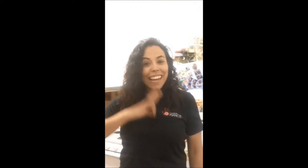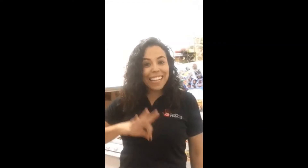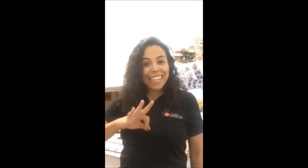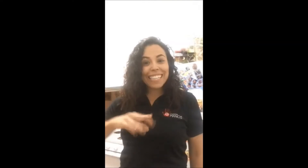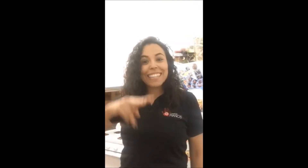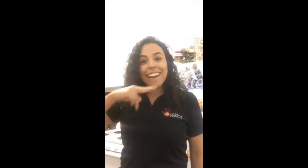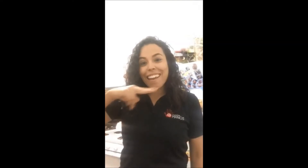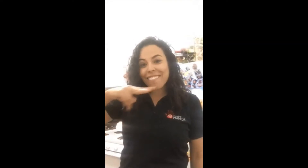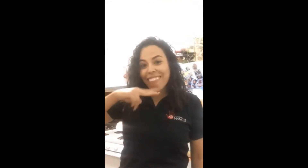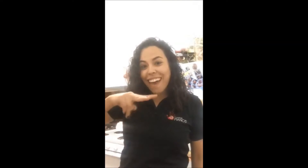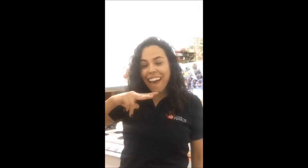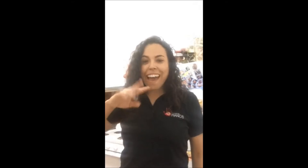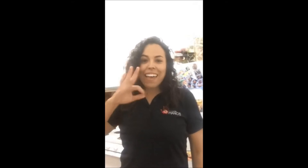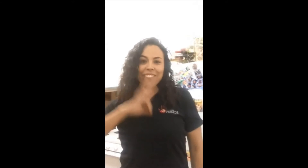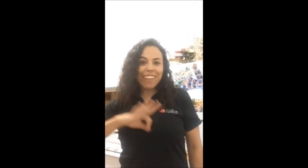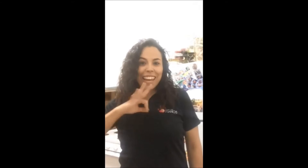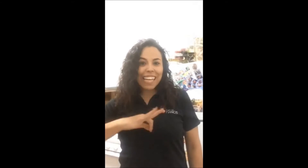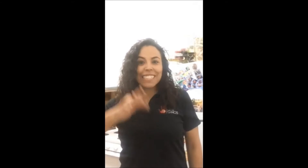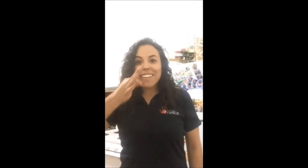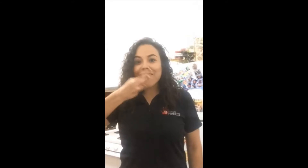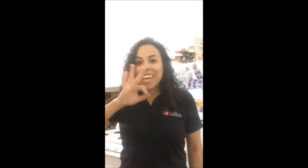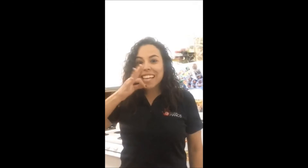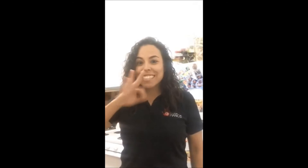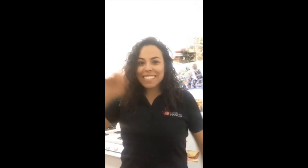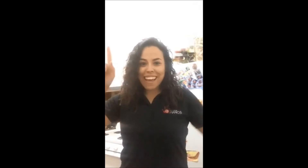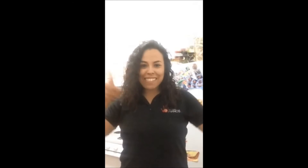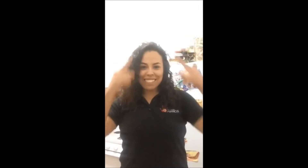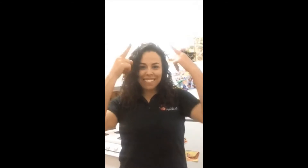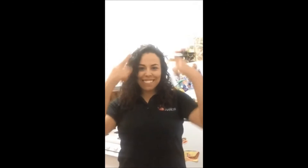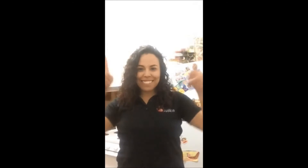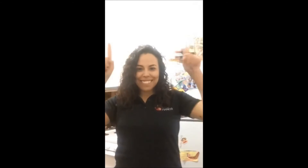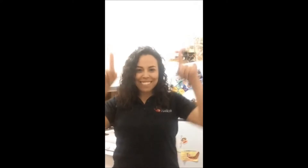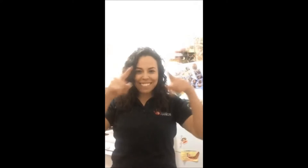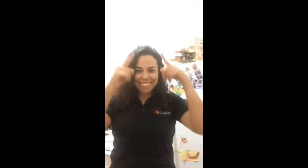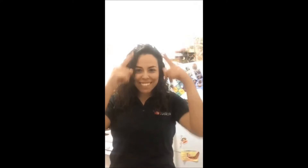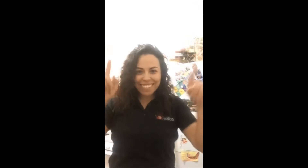¡Feliz Navidad! Merry Christmas! ¡Felices Fiestas! Happy Holidays!